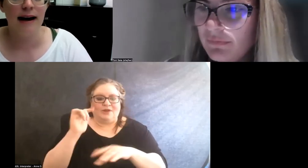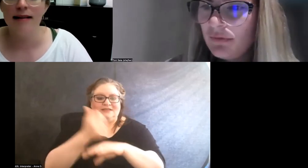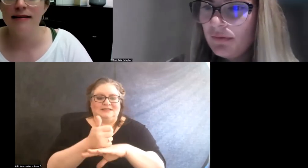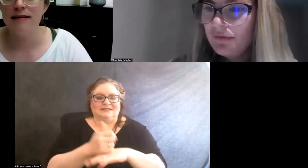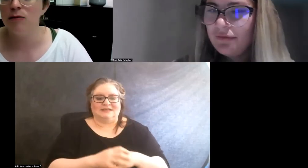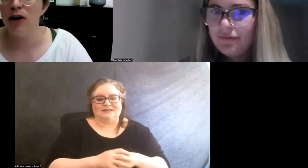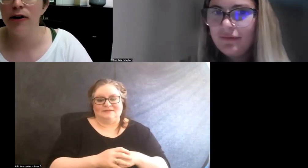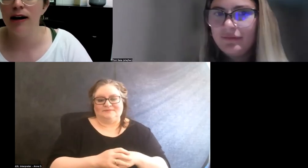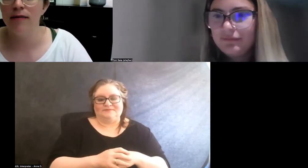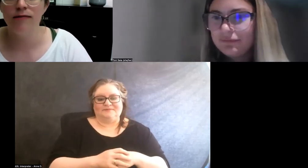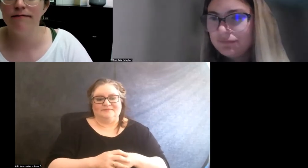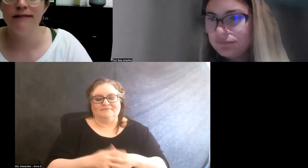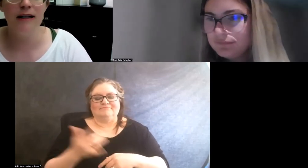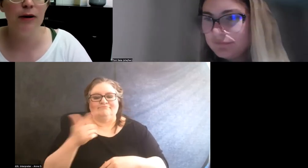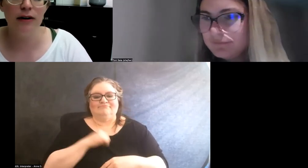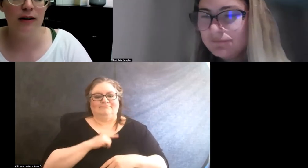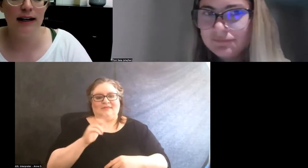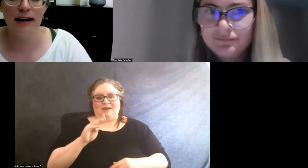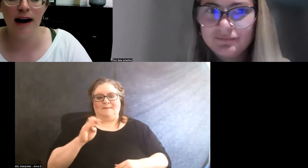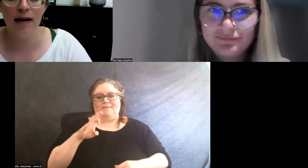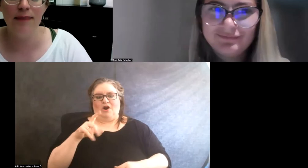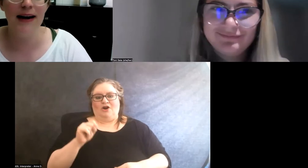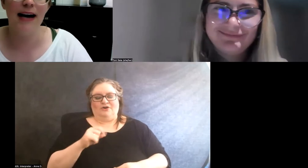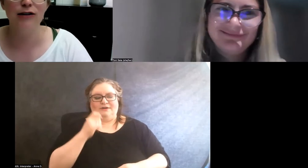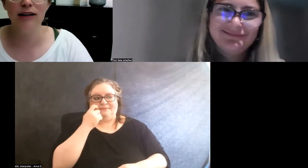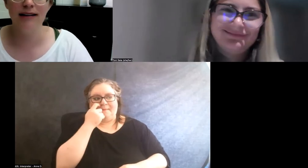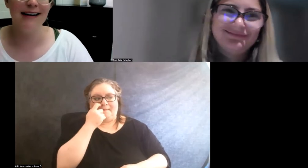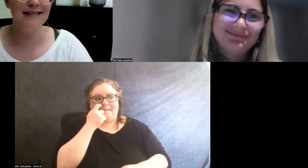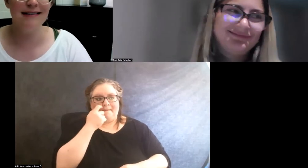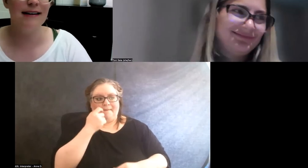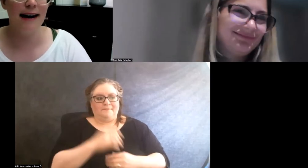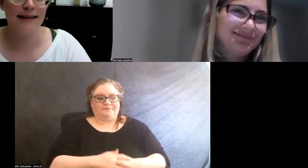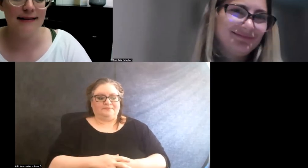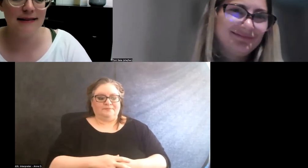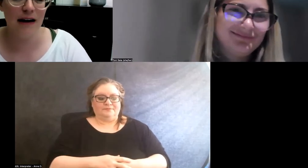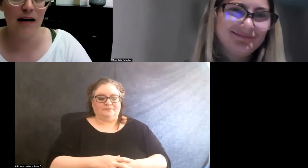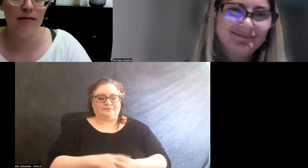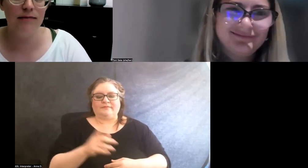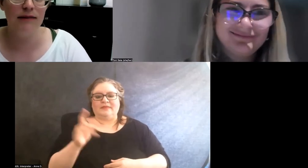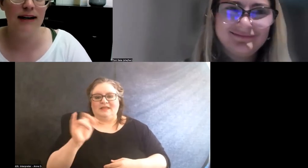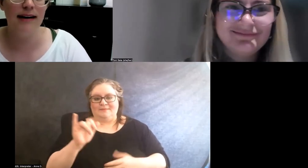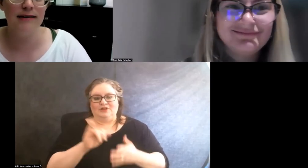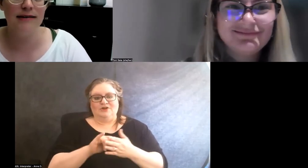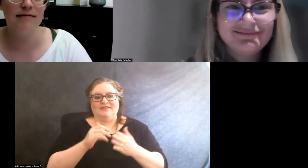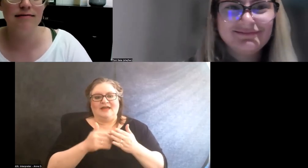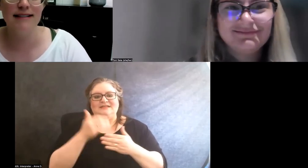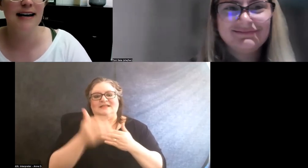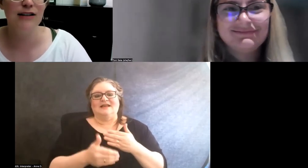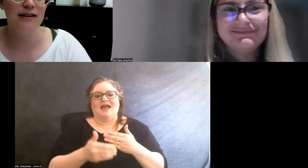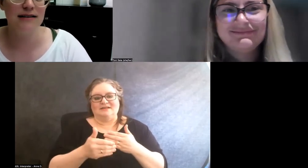Yeah, this is Margaret. Similarly, and actually that's the next session